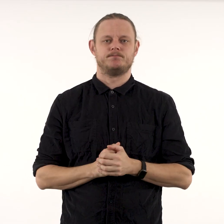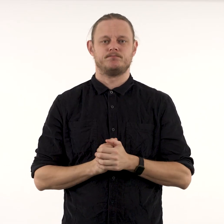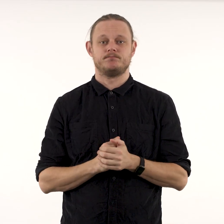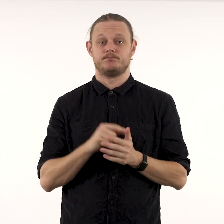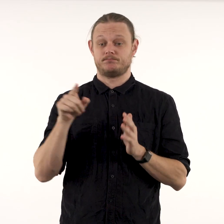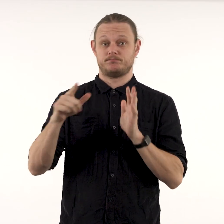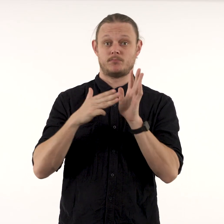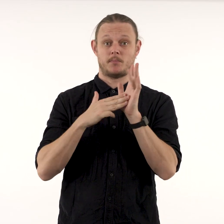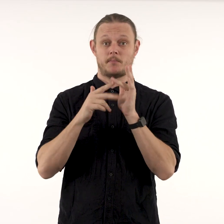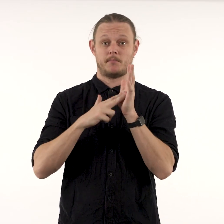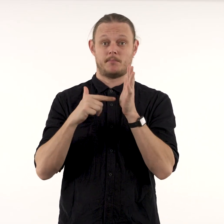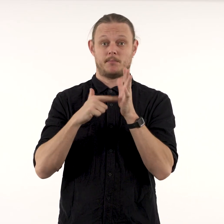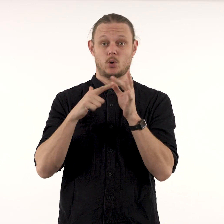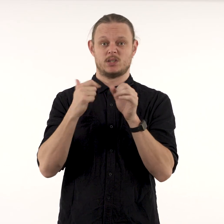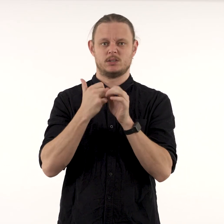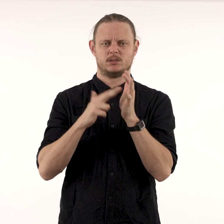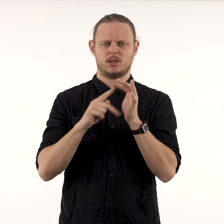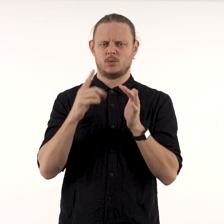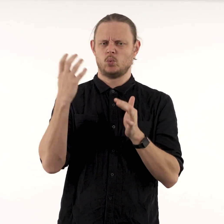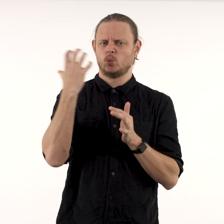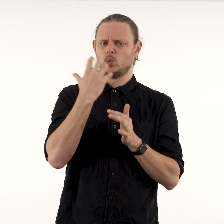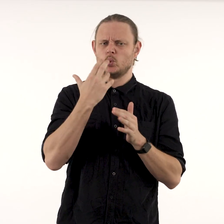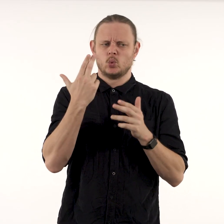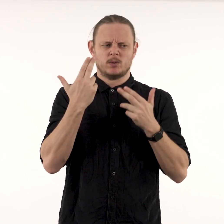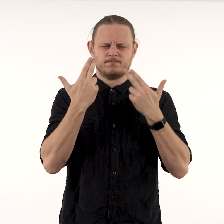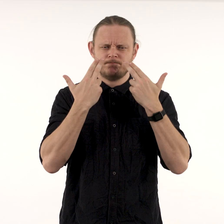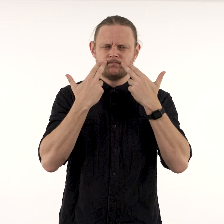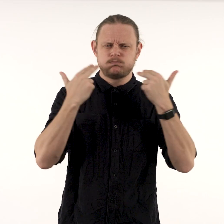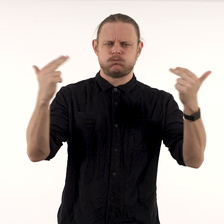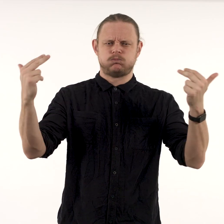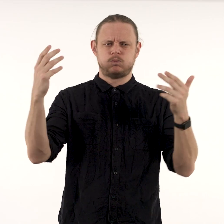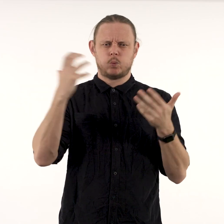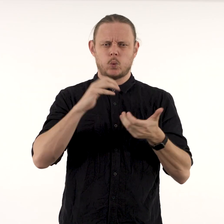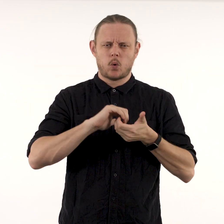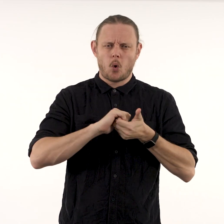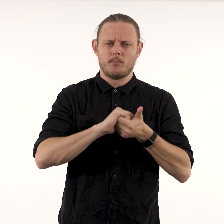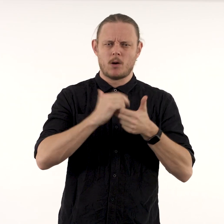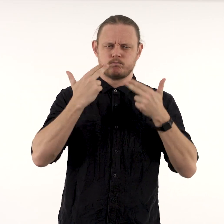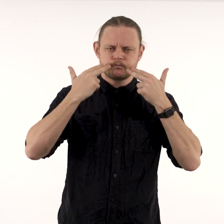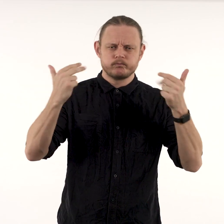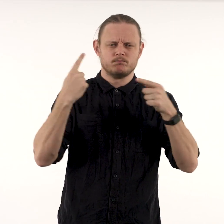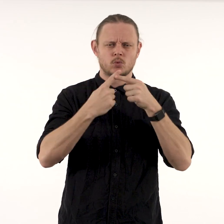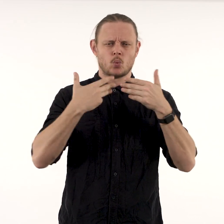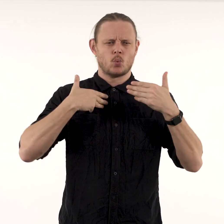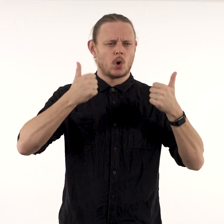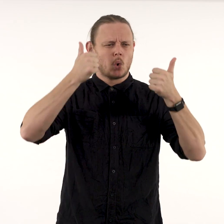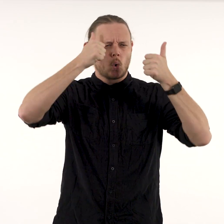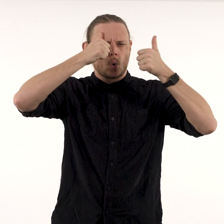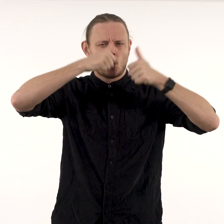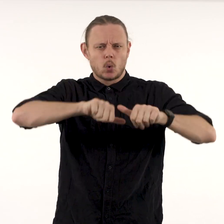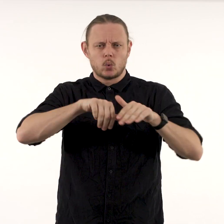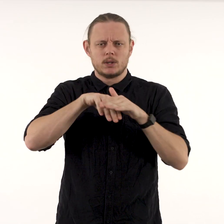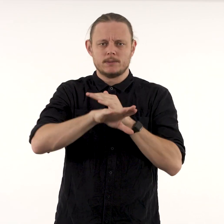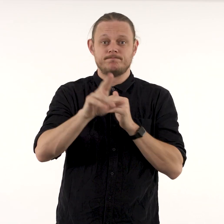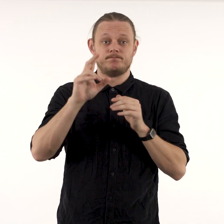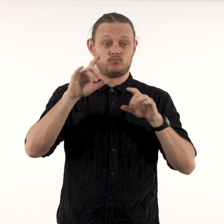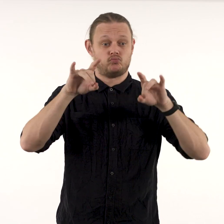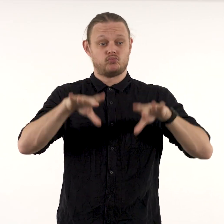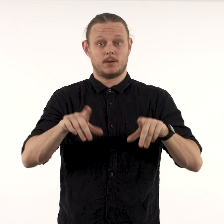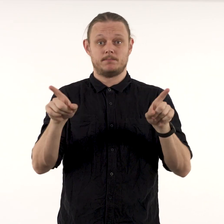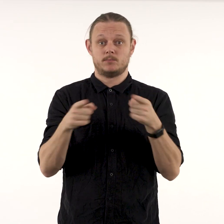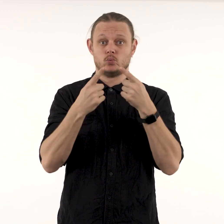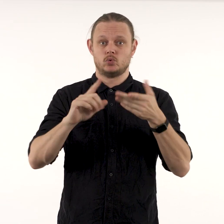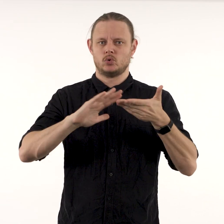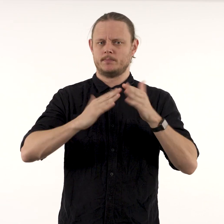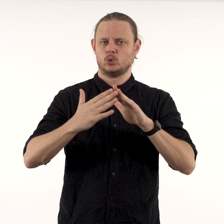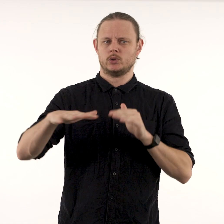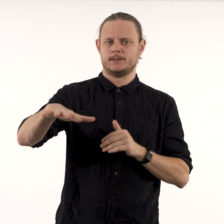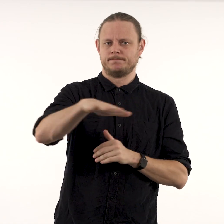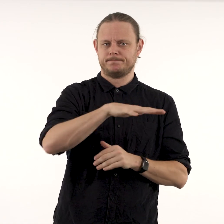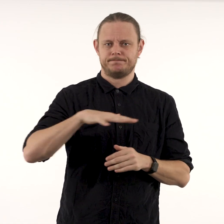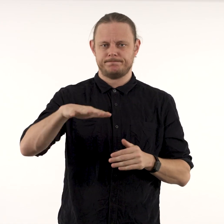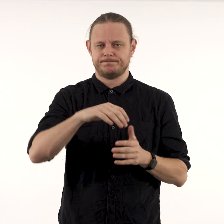Montaigne's work defies genres, while her mercurial soprano has become an indelible part of the fabric of Australian music.